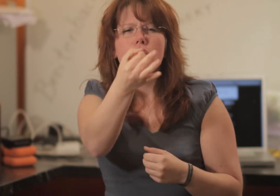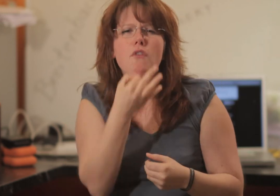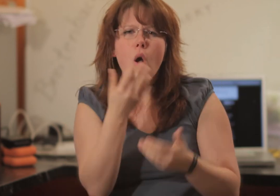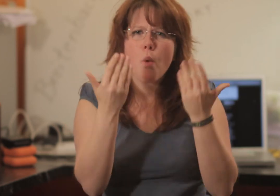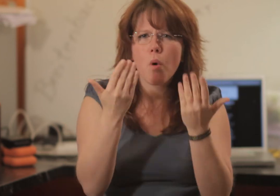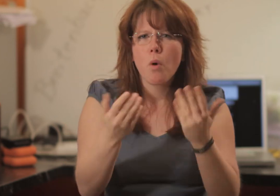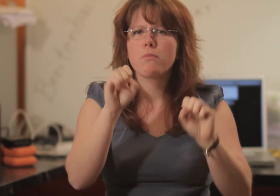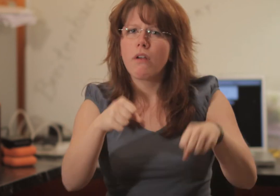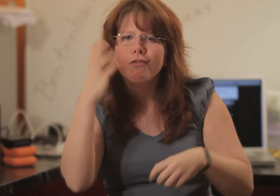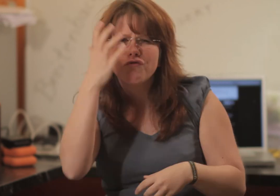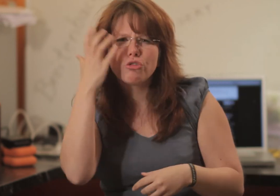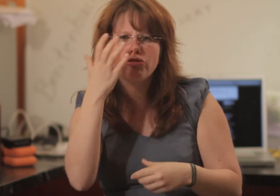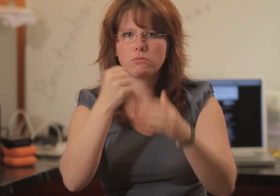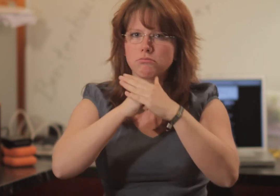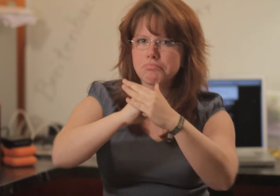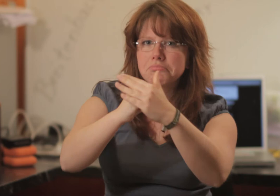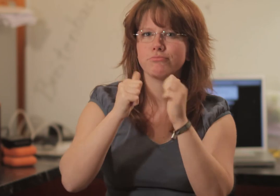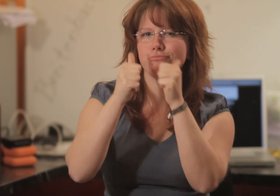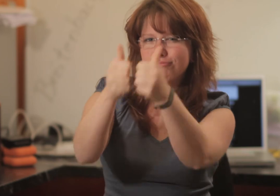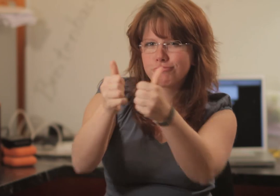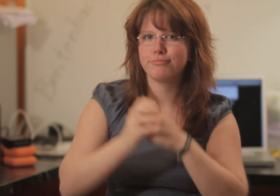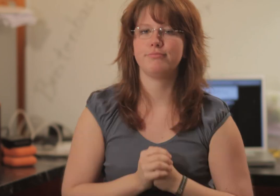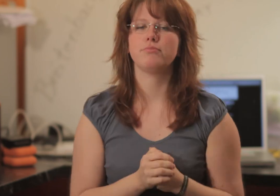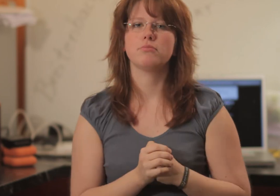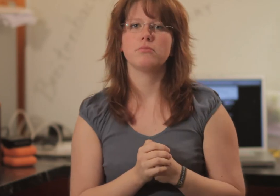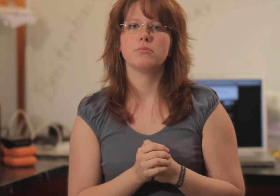They asked me if I could offer support to help the producer realise this.